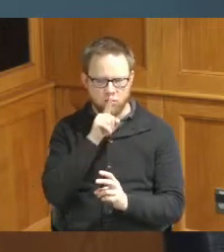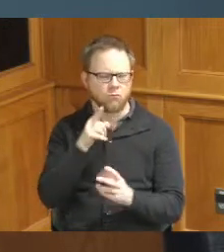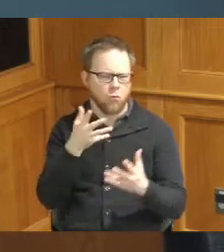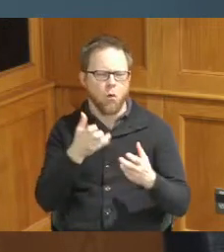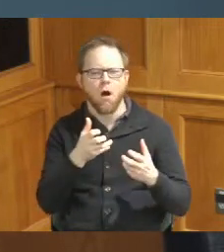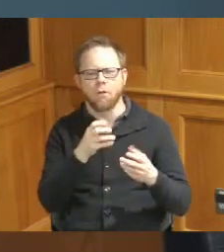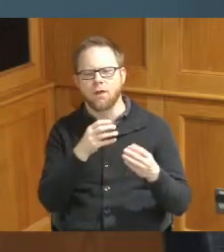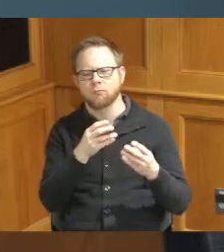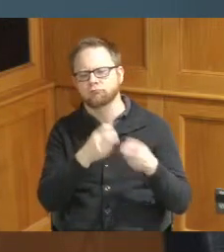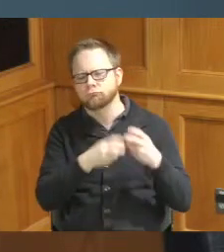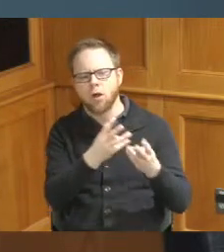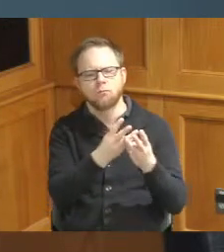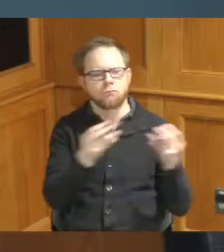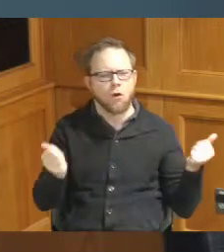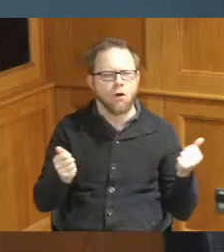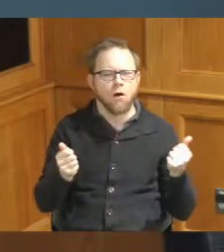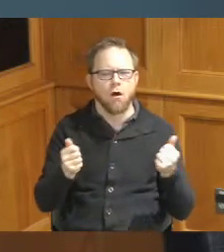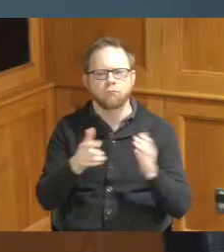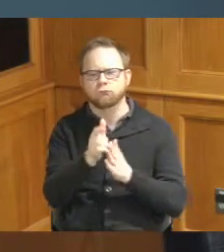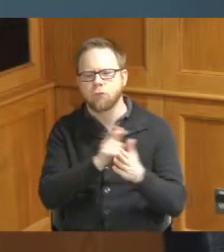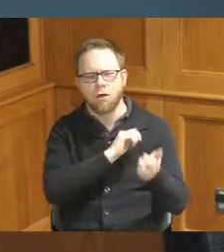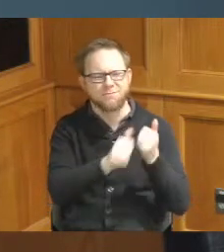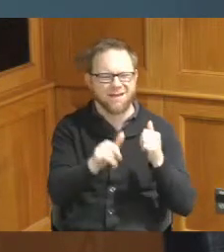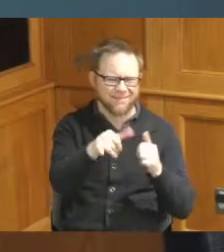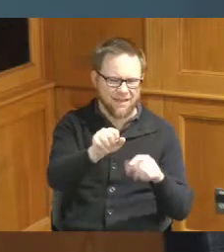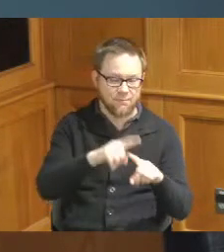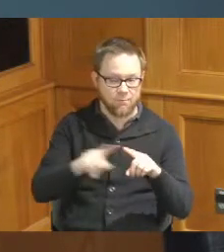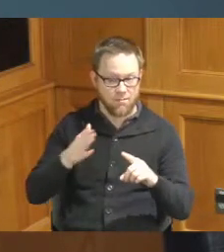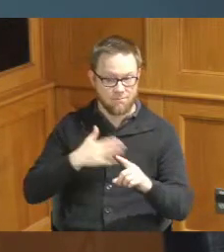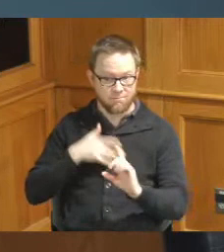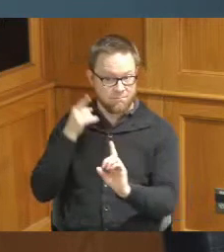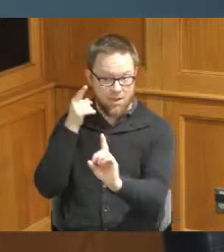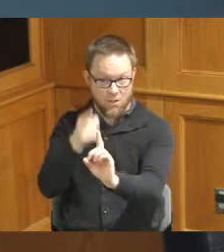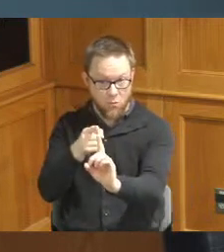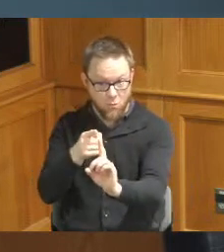those kind of things but I would say my legacy is what I started with when my friends said they